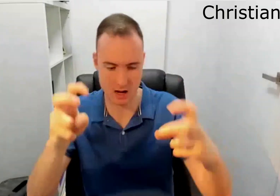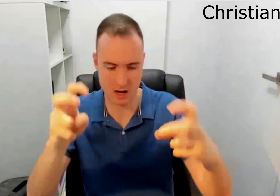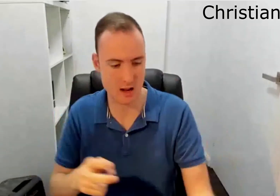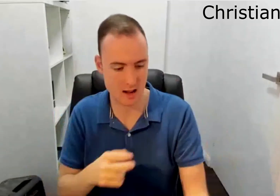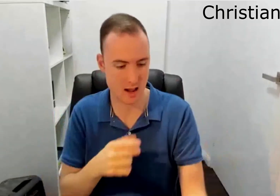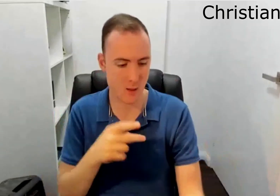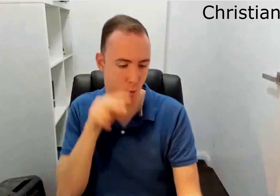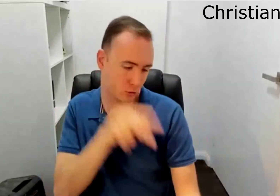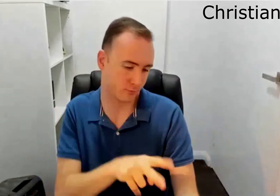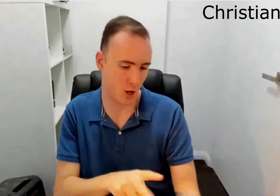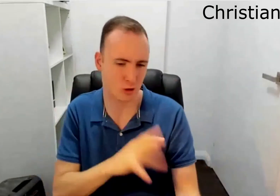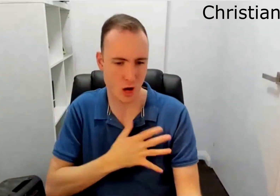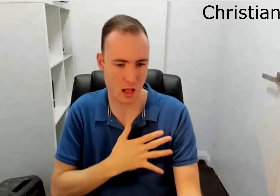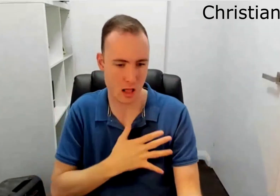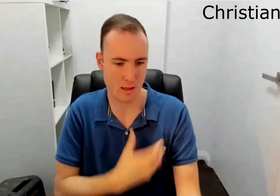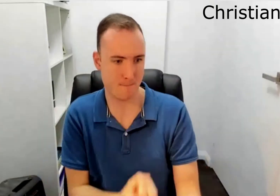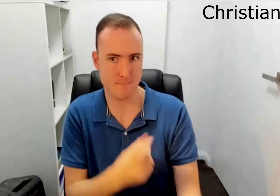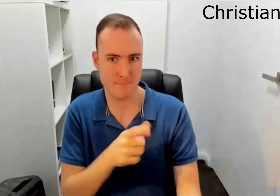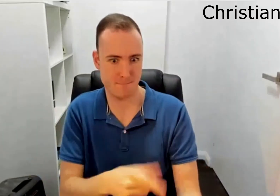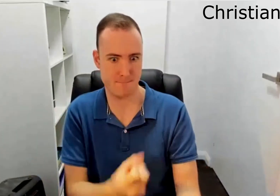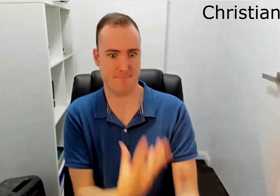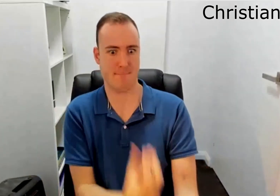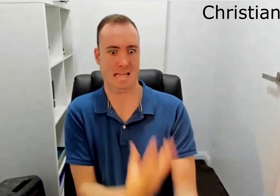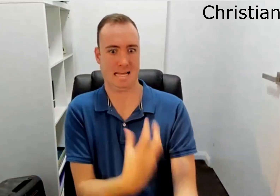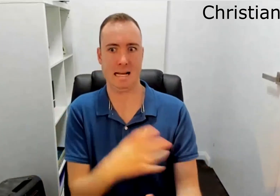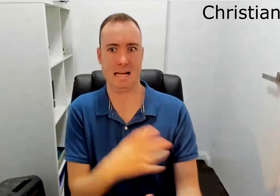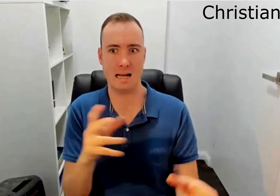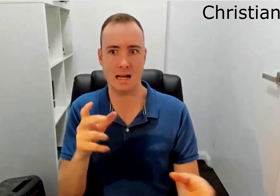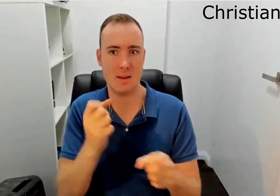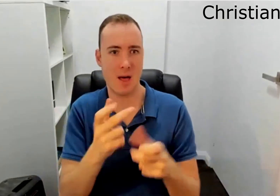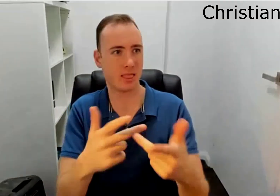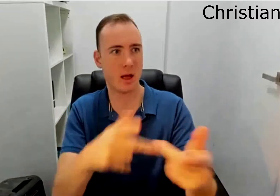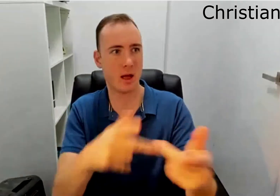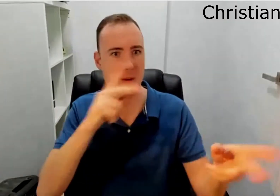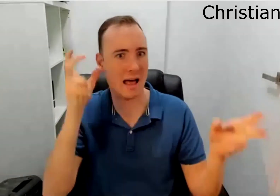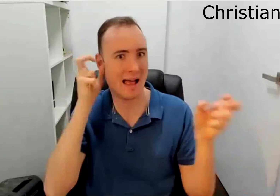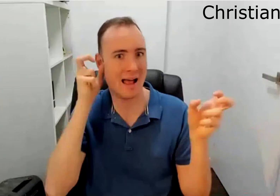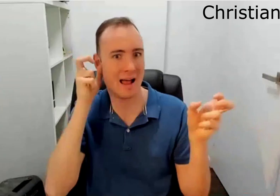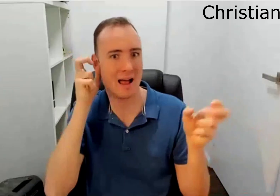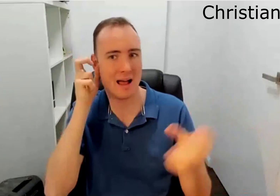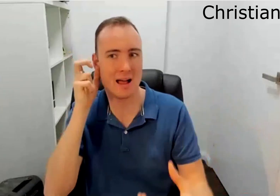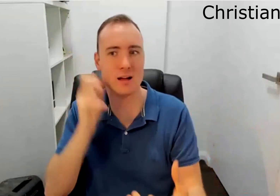Also people that can hear if they're sitting on the train watching a video. They don't want the sound blaring from their